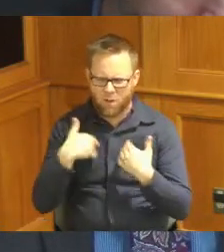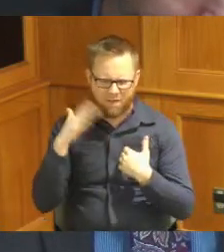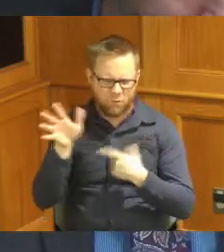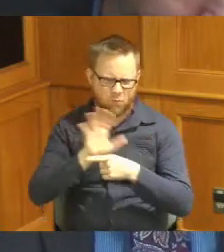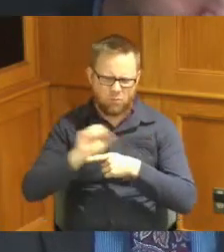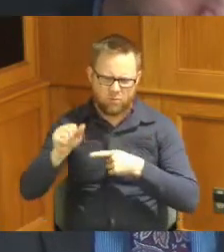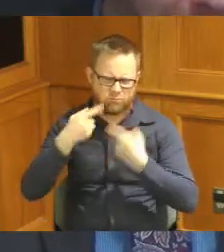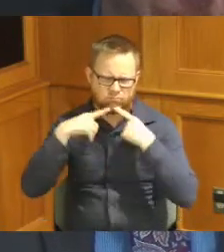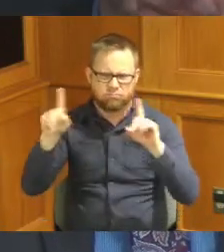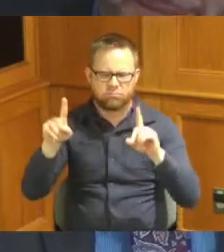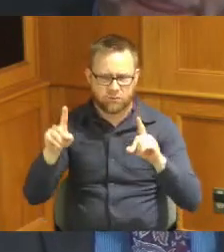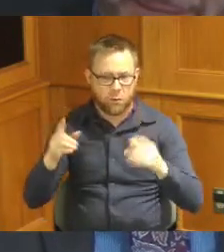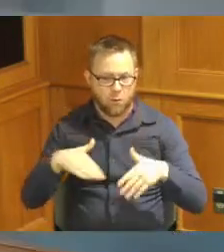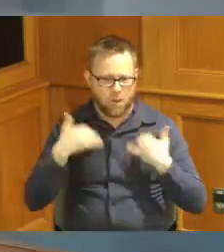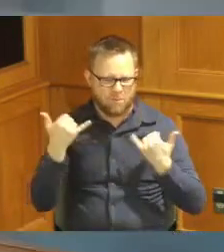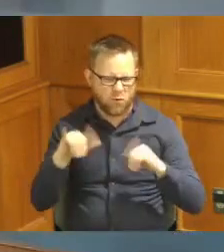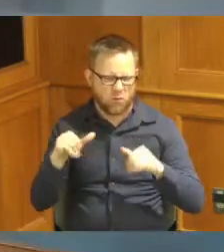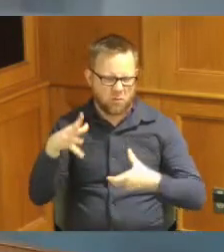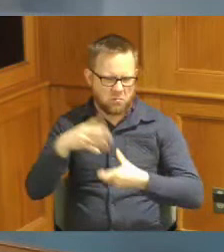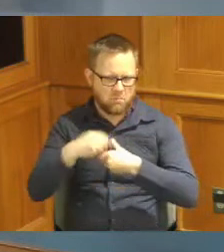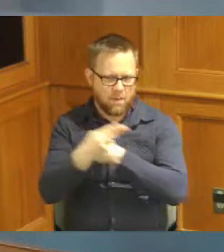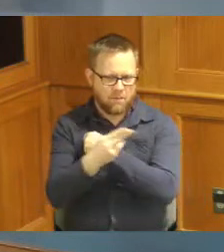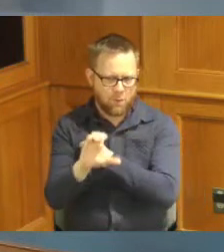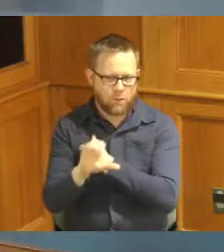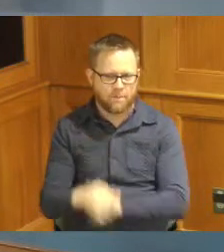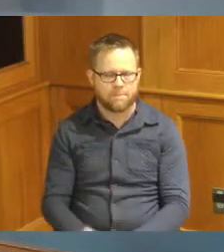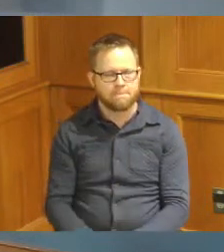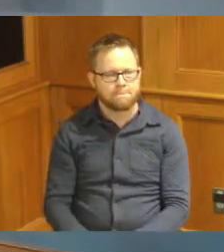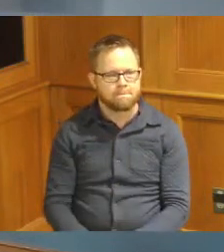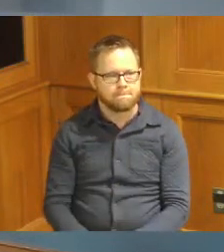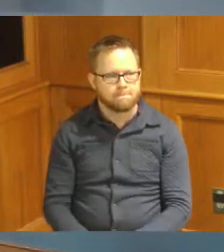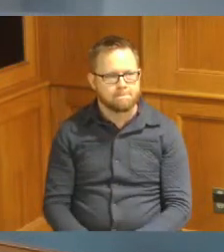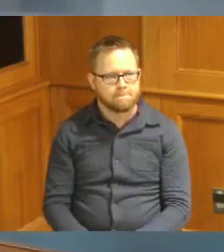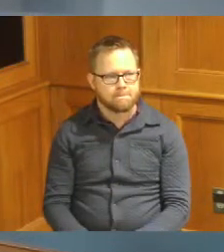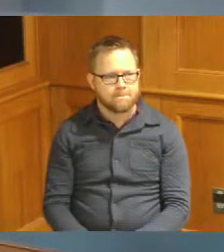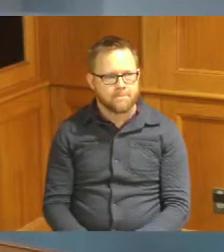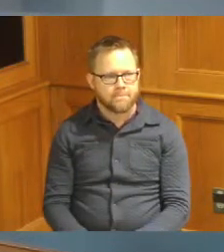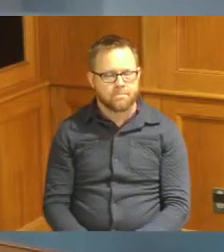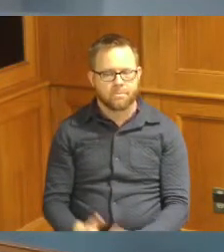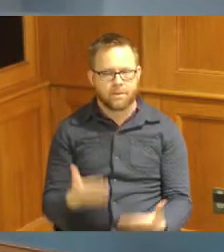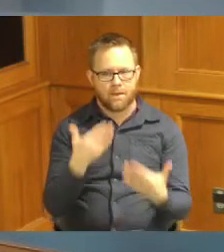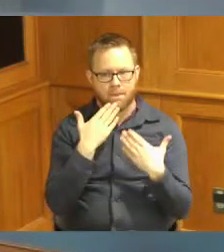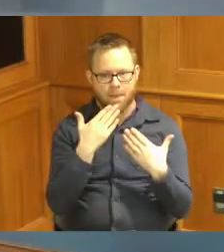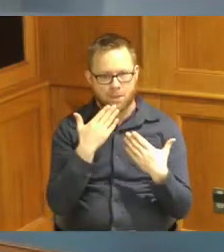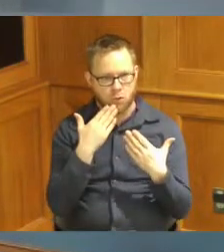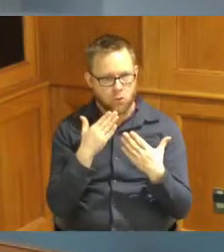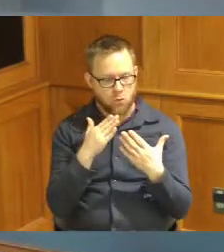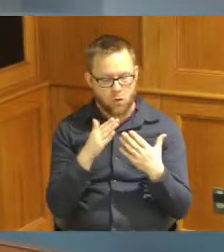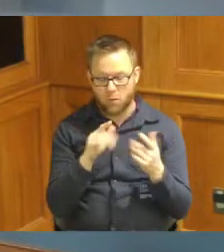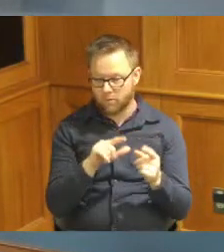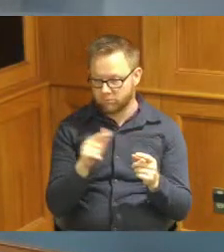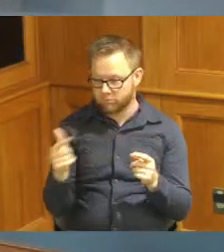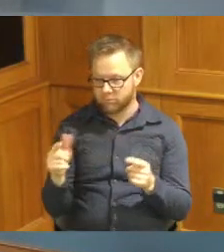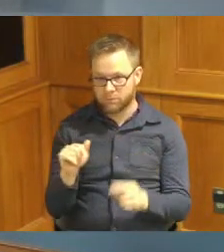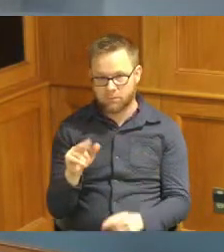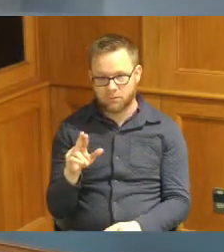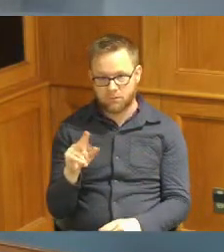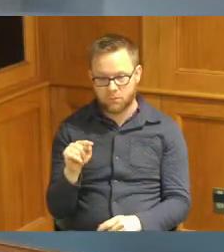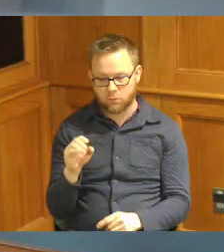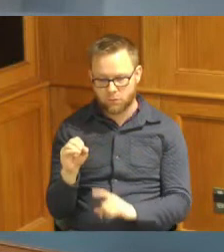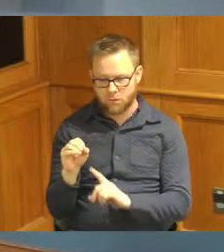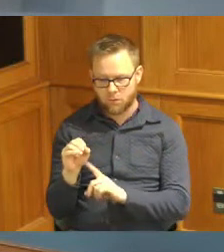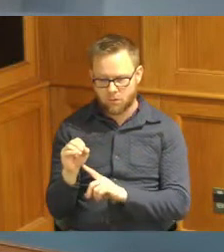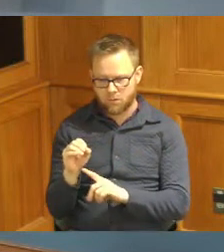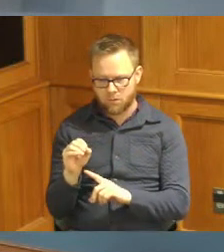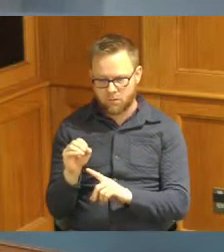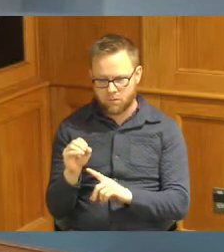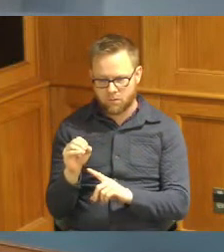in the organization thank you so Mr Aluotto I'll take the appointments you take the other